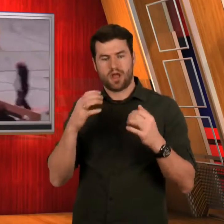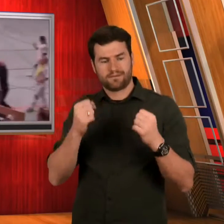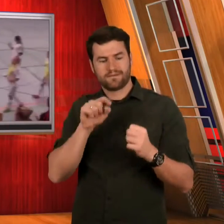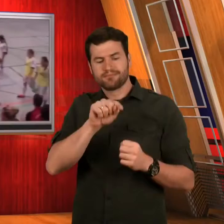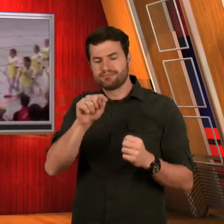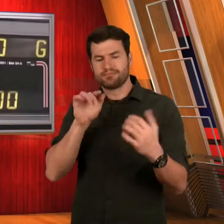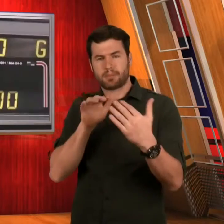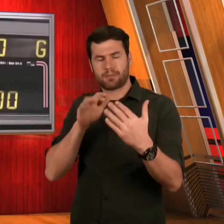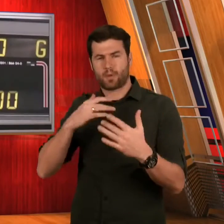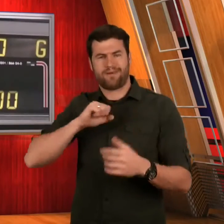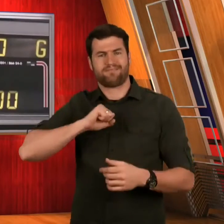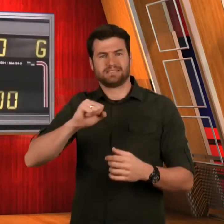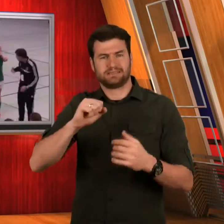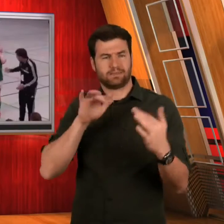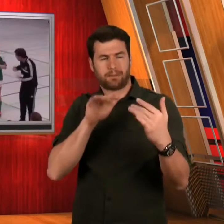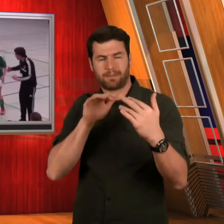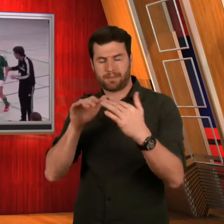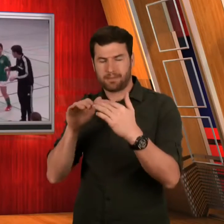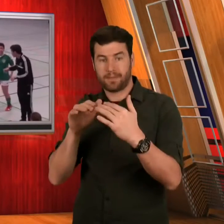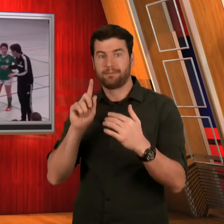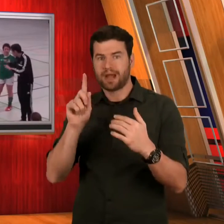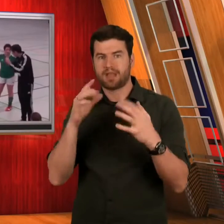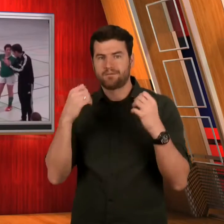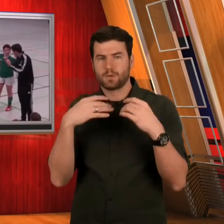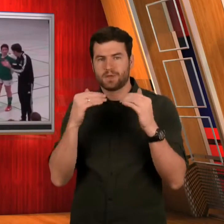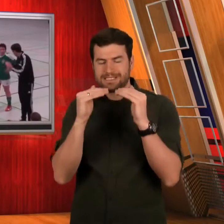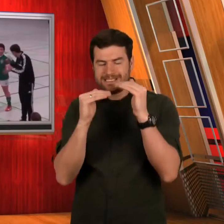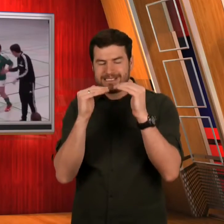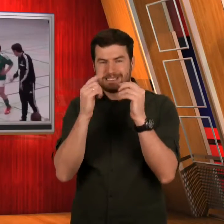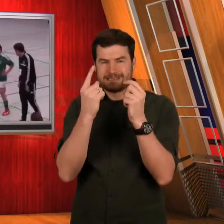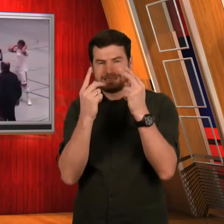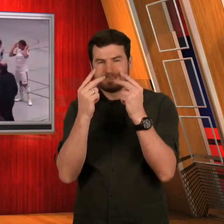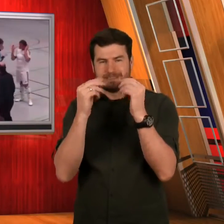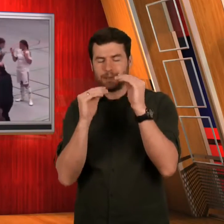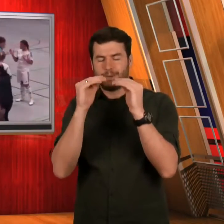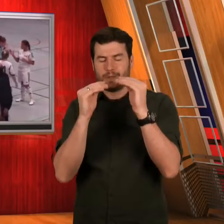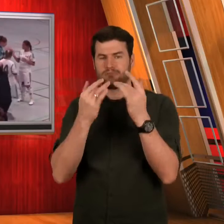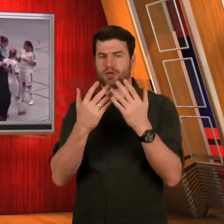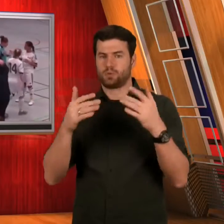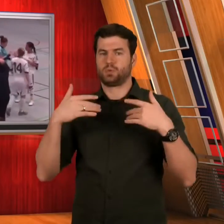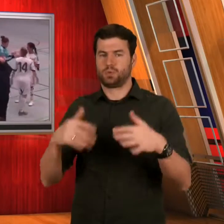The games were fast and had many